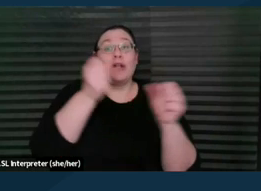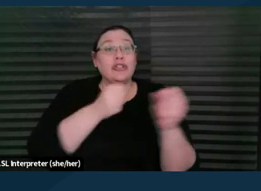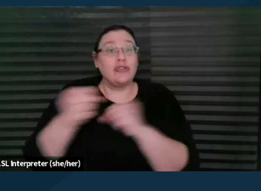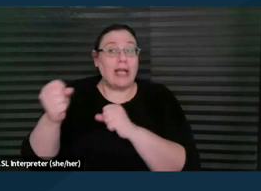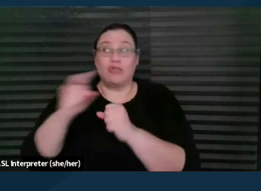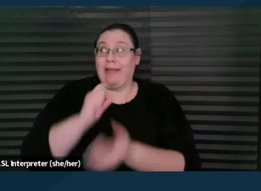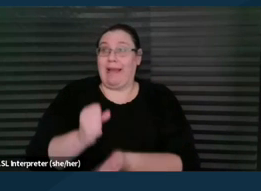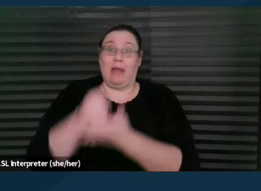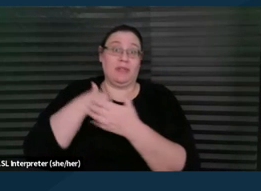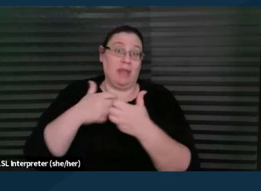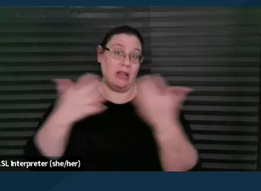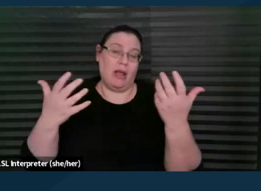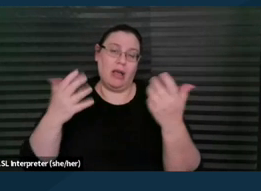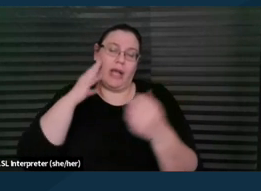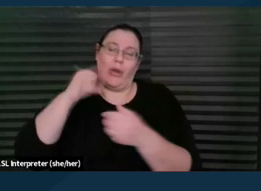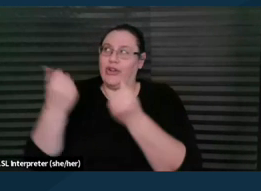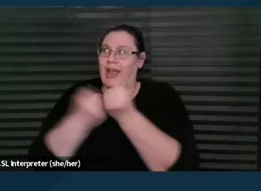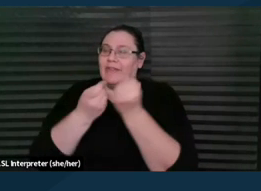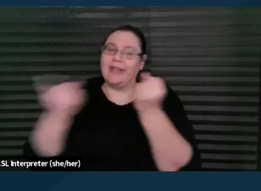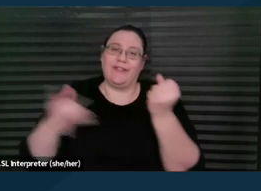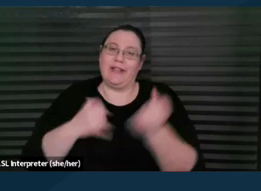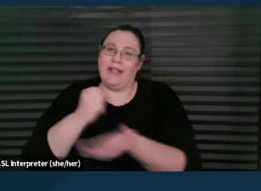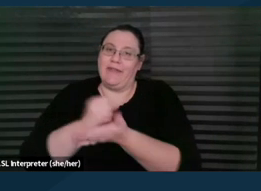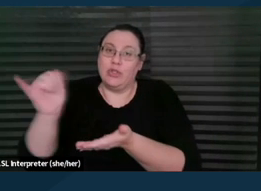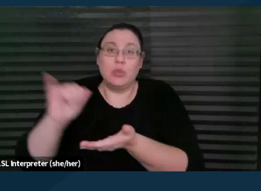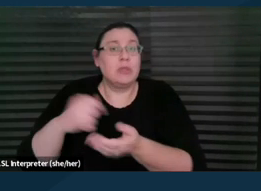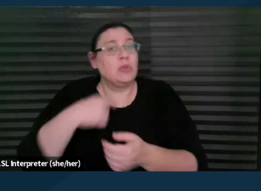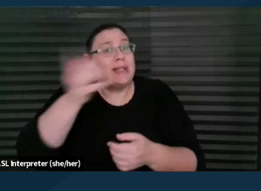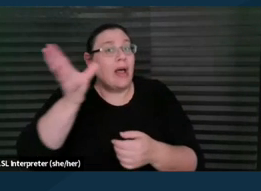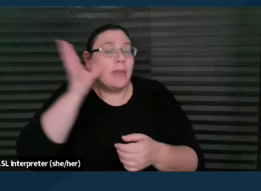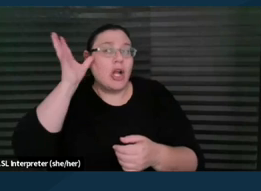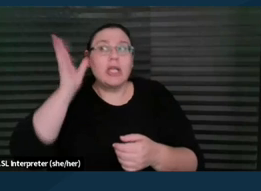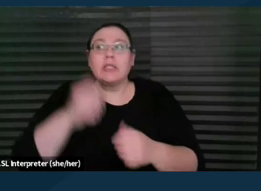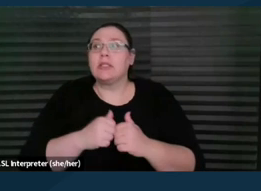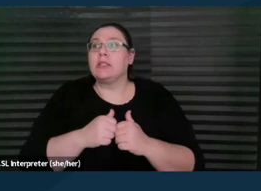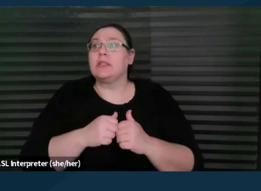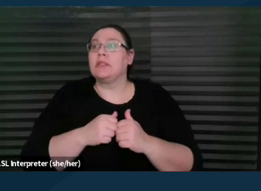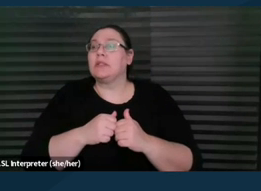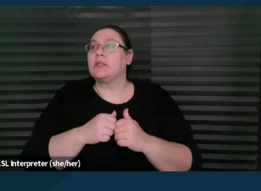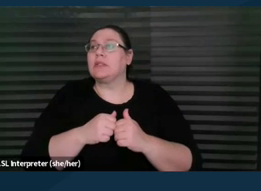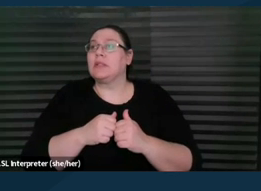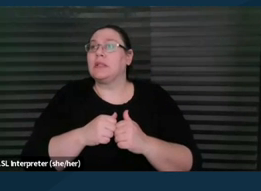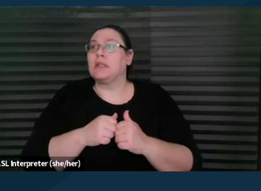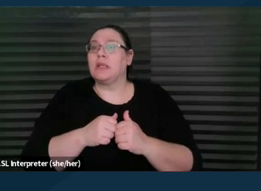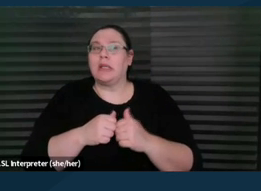and know my fellow advocates find helpful is to say to the parent, you know, when they start to say, "Well, I dunno how to write these letters and you know,